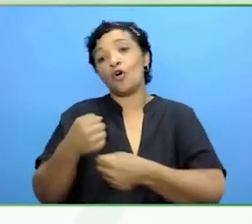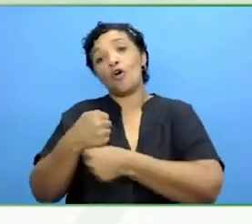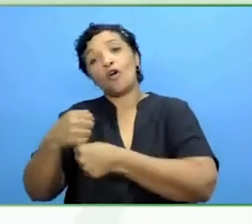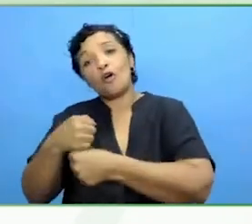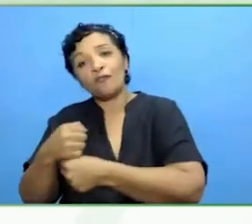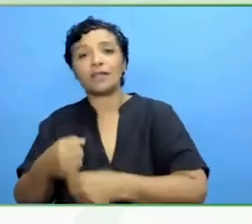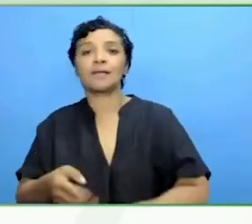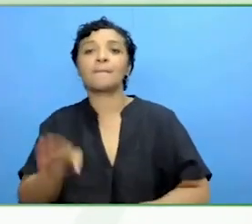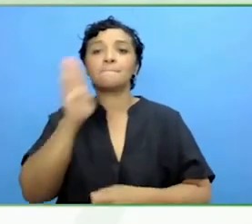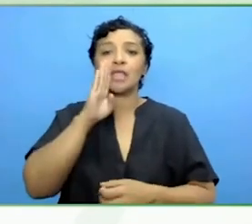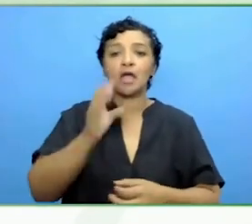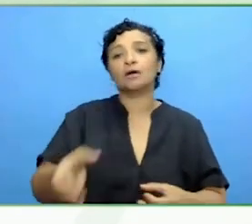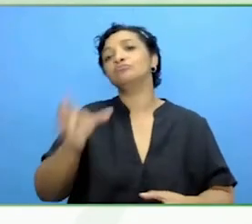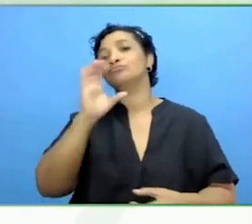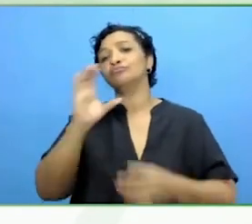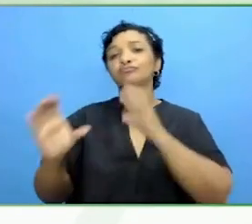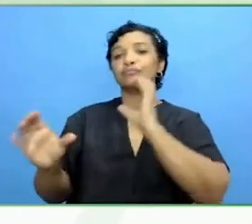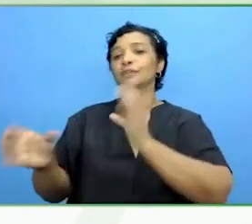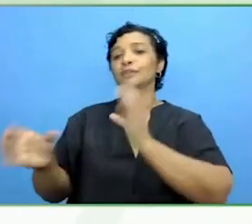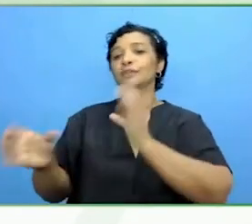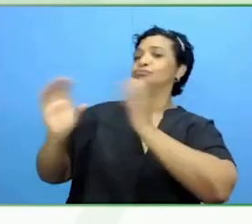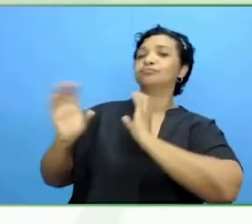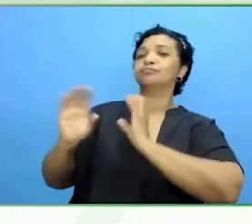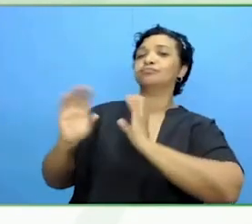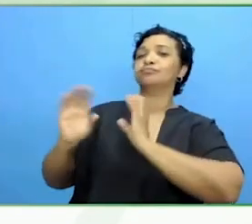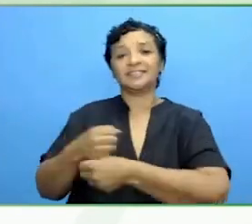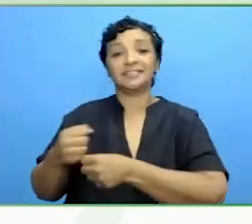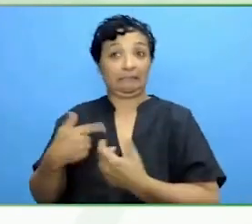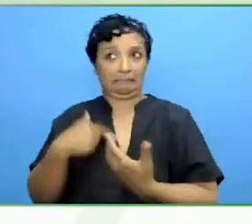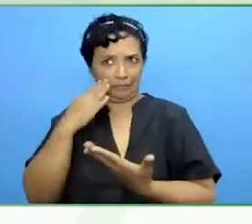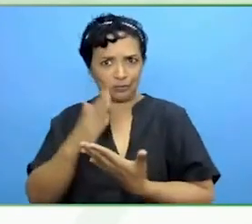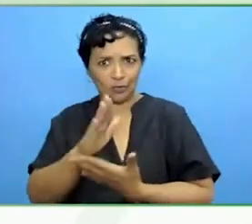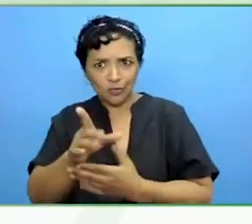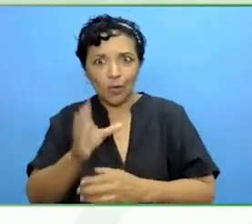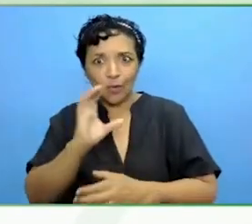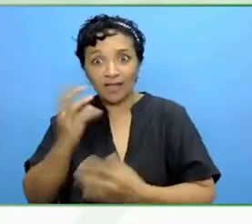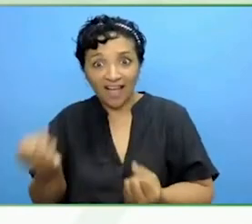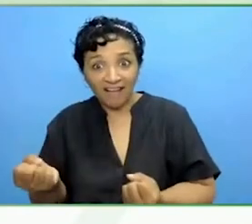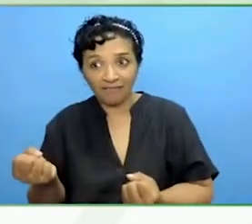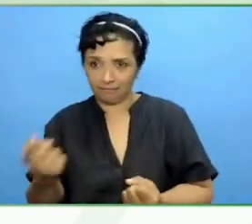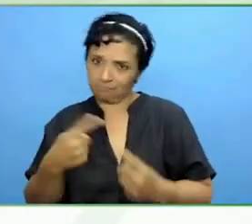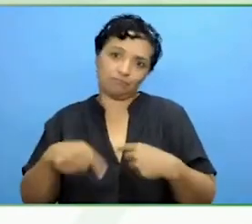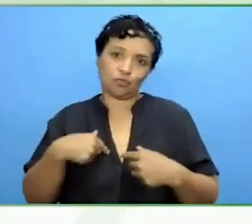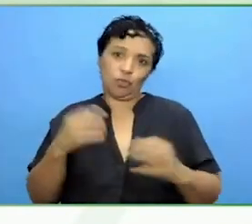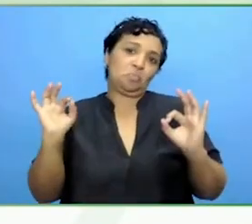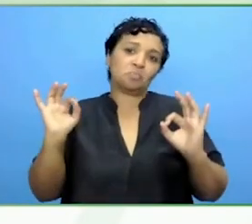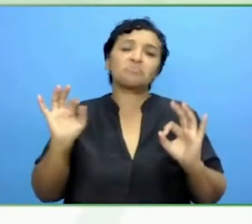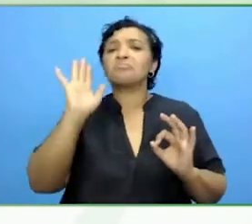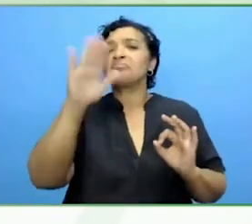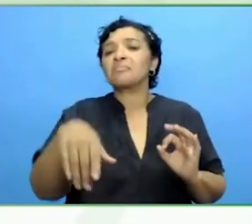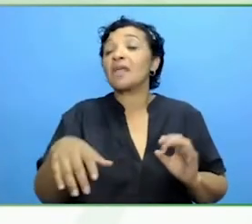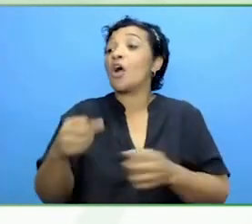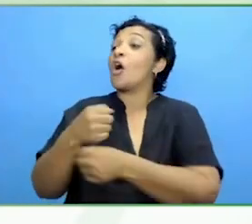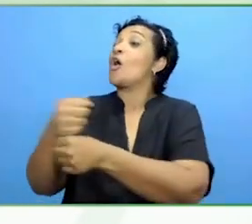not sure if you allow drinking, but grab a coffee, a cup of tea, let